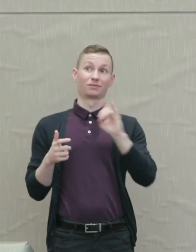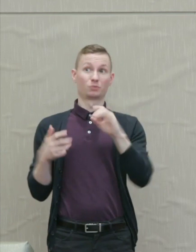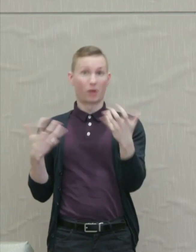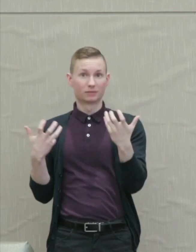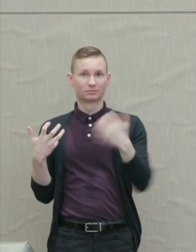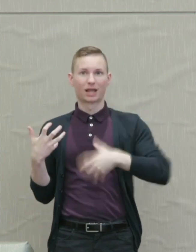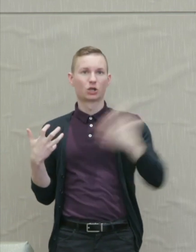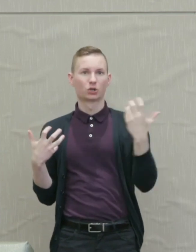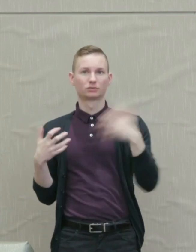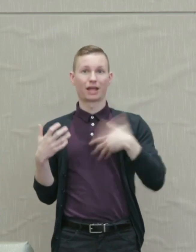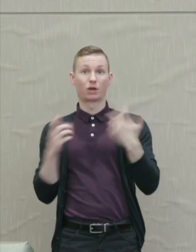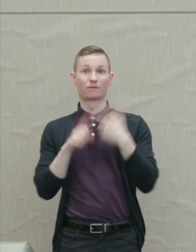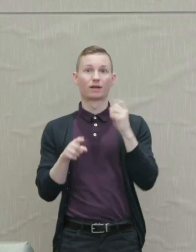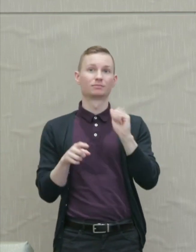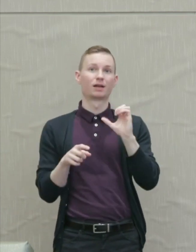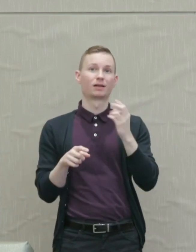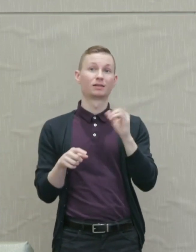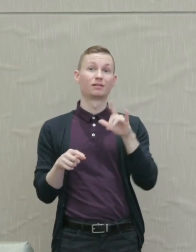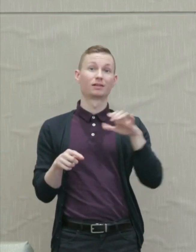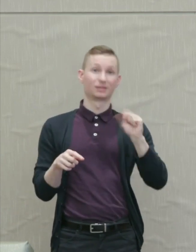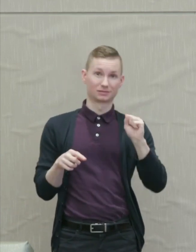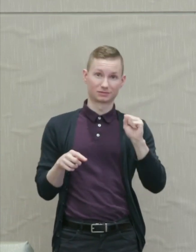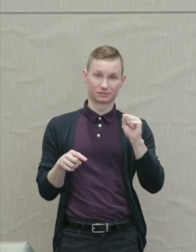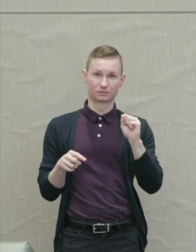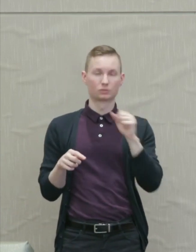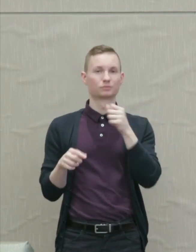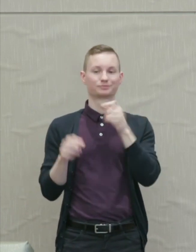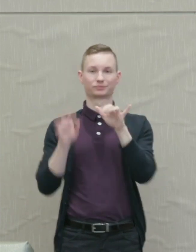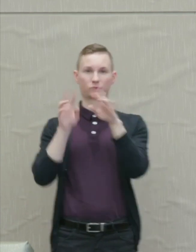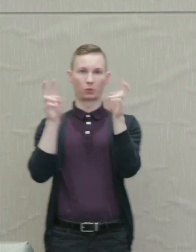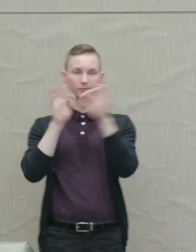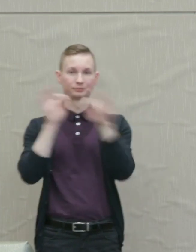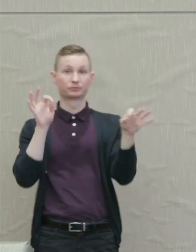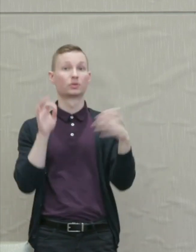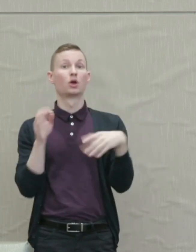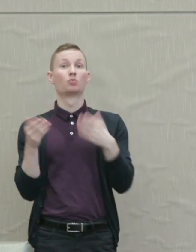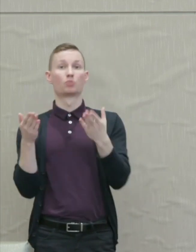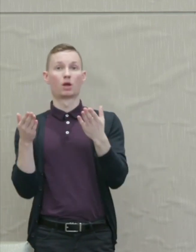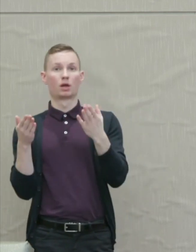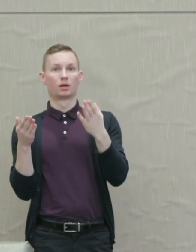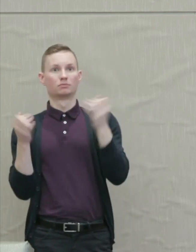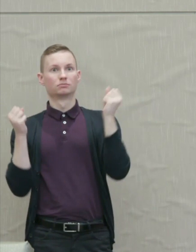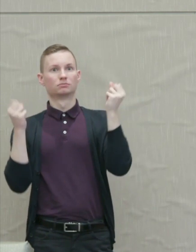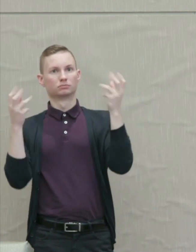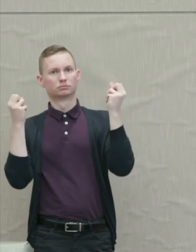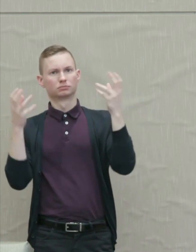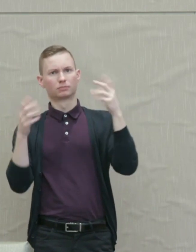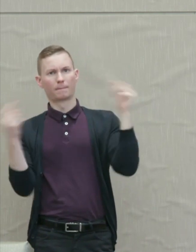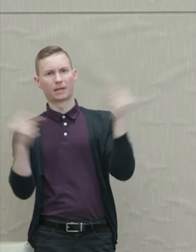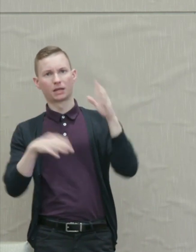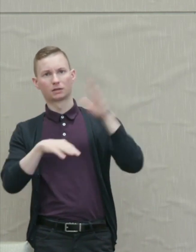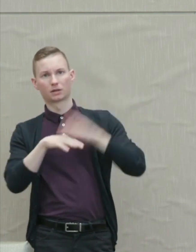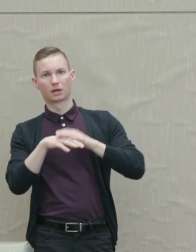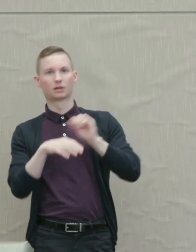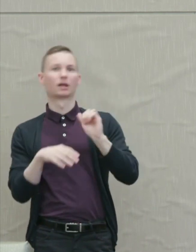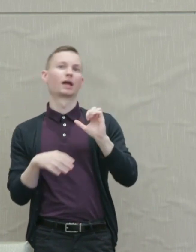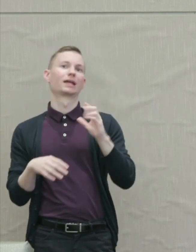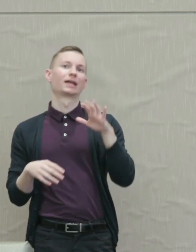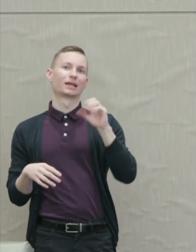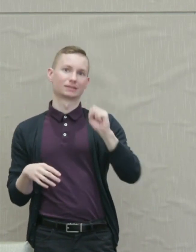The anger of Achilles that quote brought thousand-fold pains upon the Achillean.